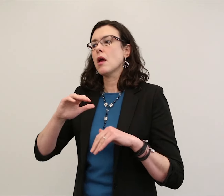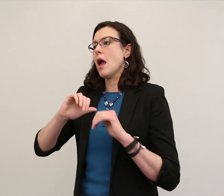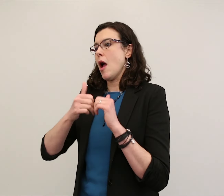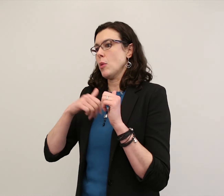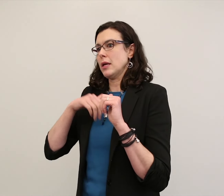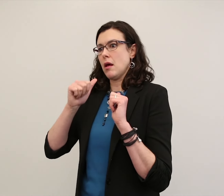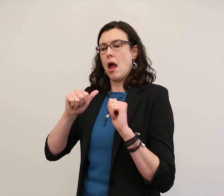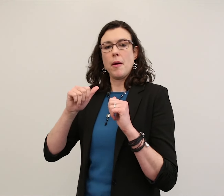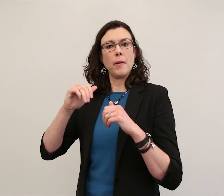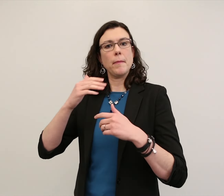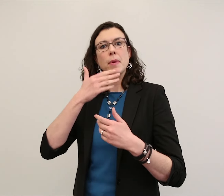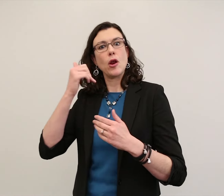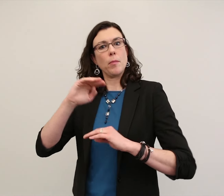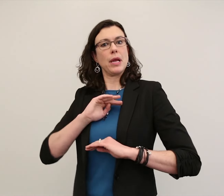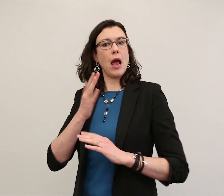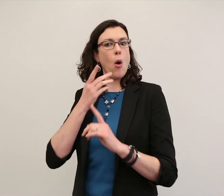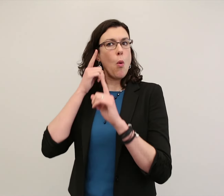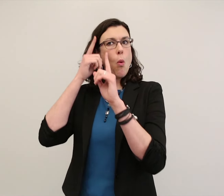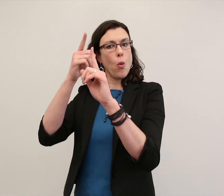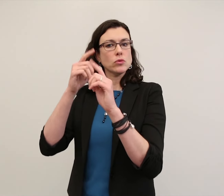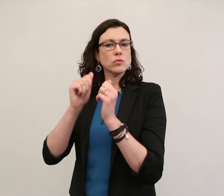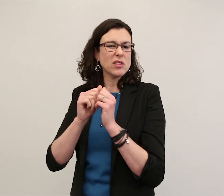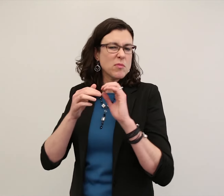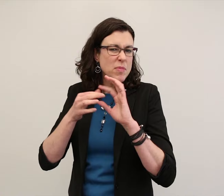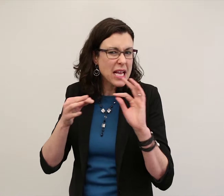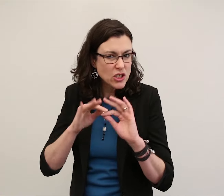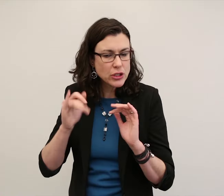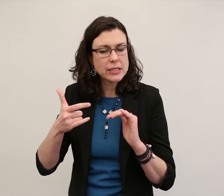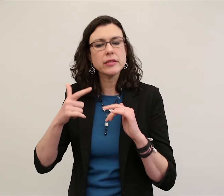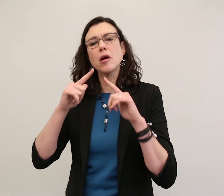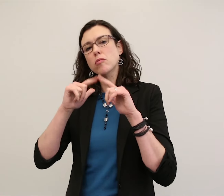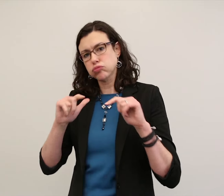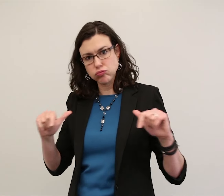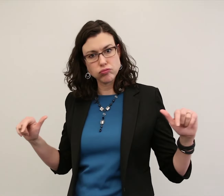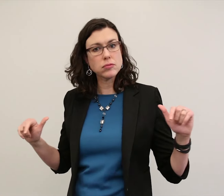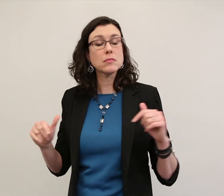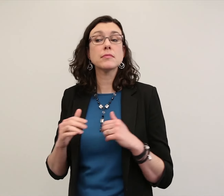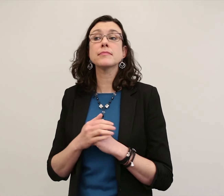how we can better meet our goals with messaging and so forth.